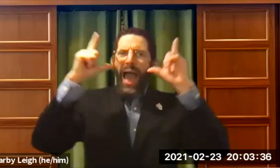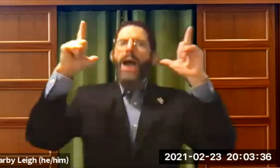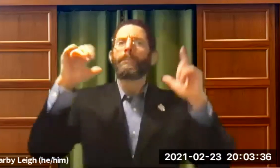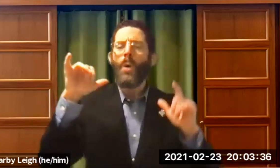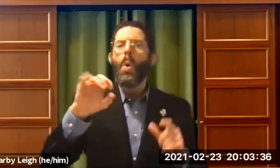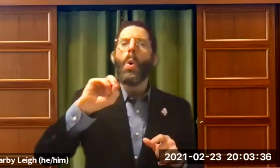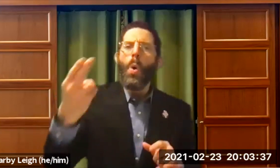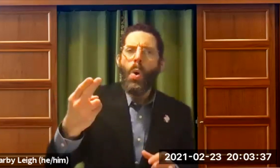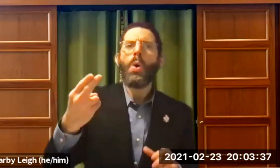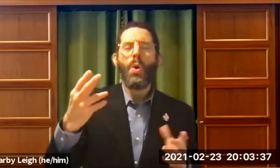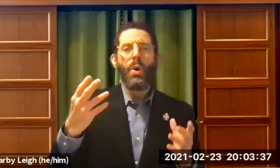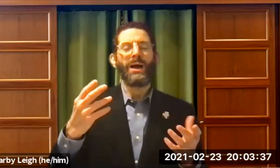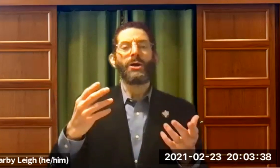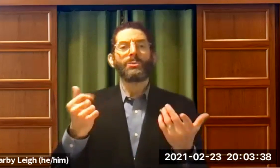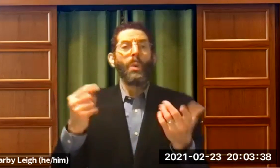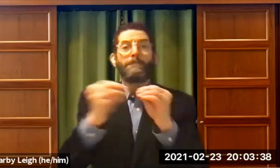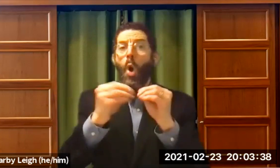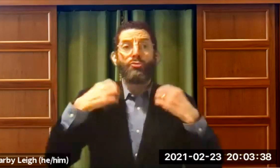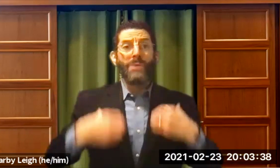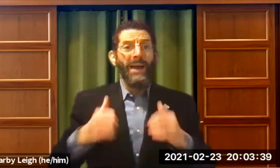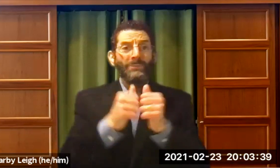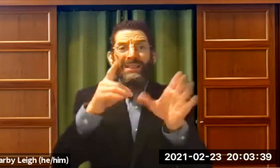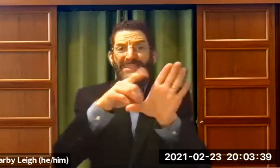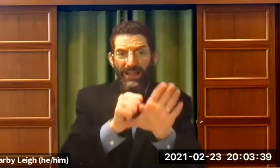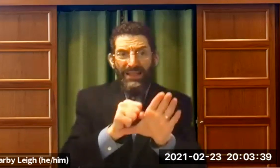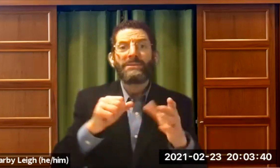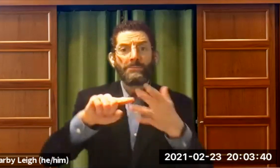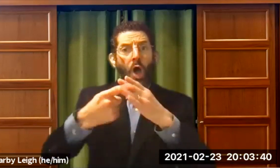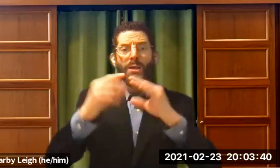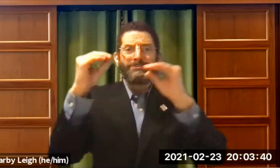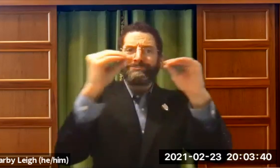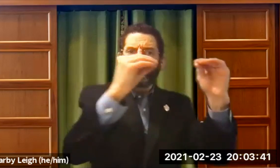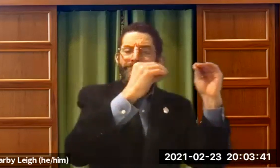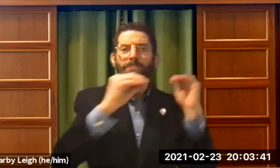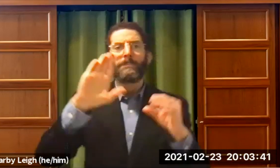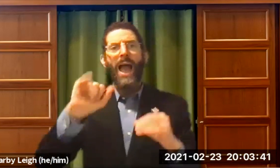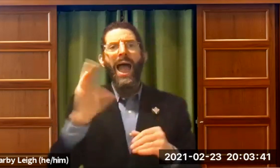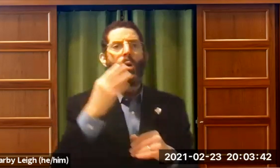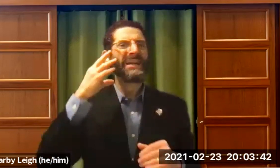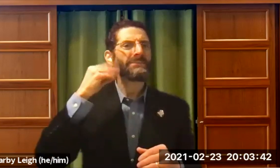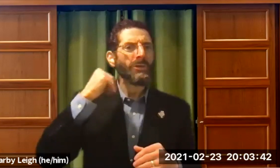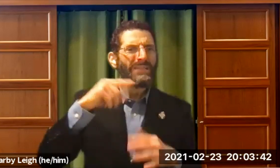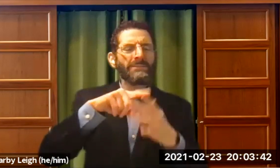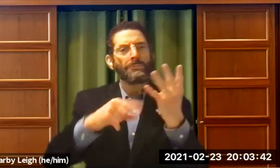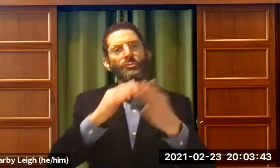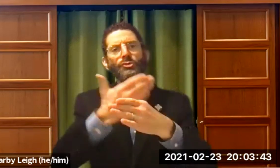more and more realization, more and more awakening, more people saying, oh , a rabbi with a disability? Okay.